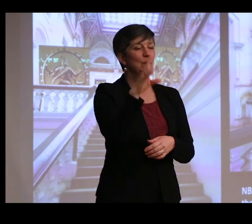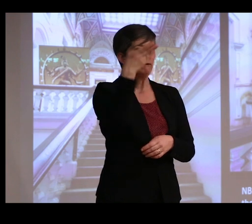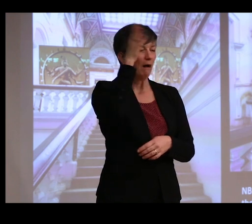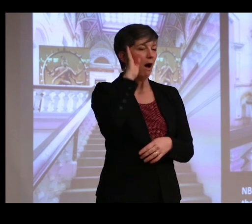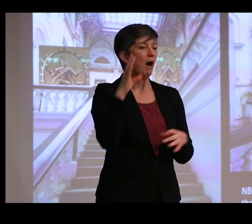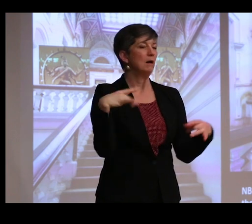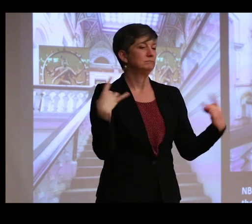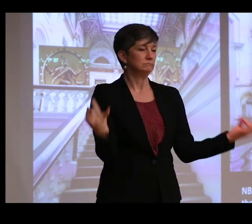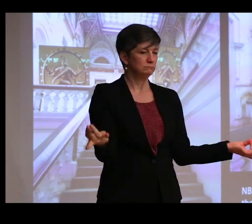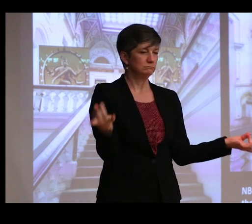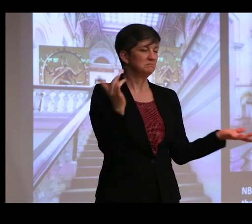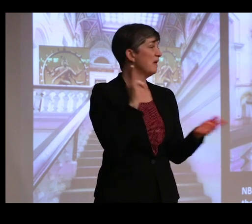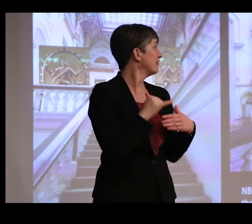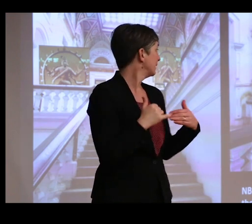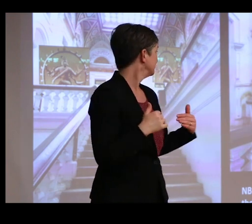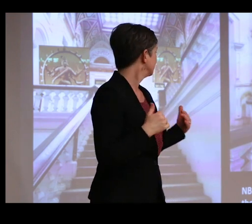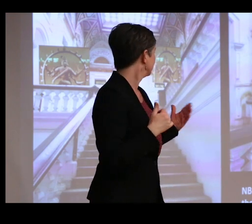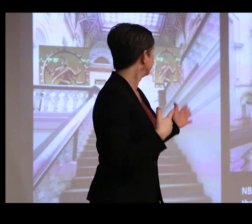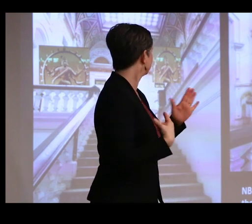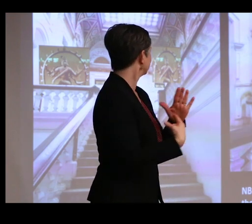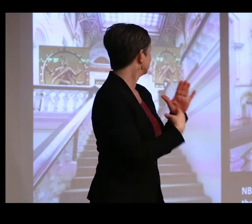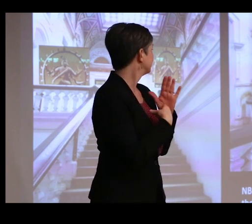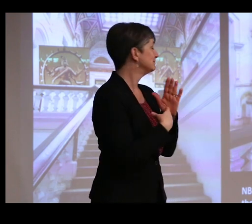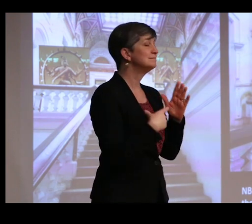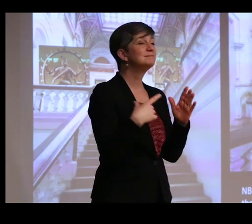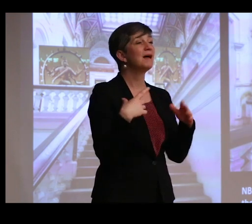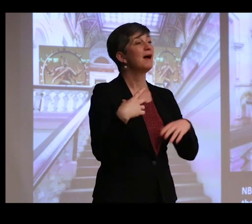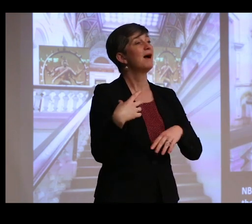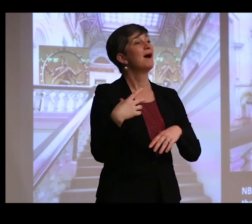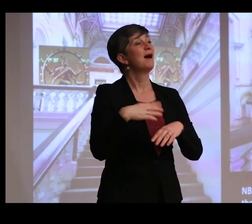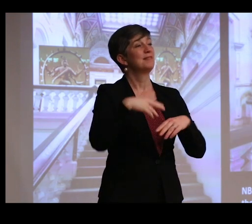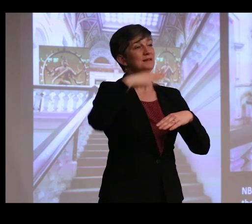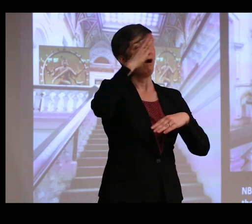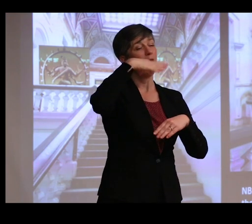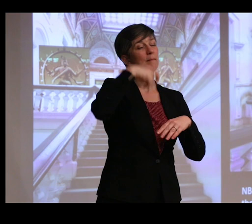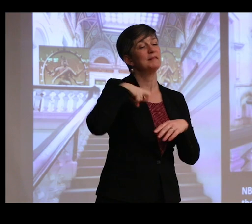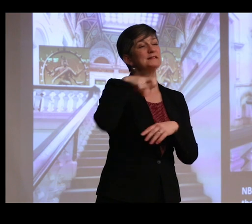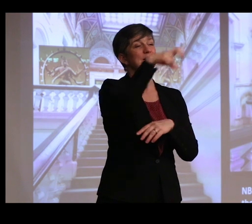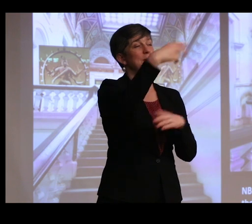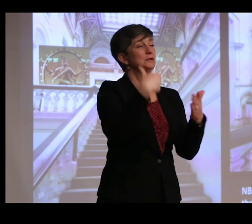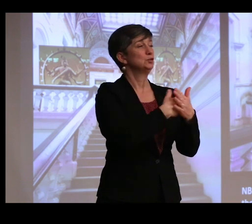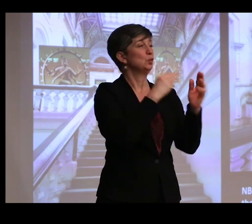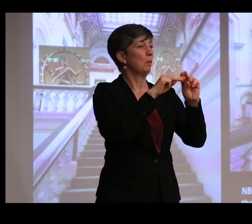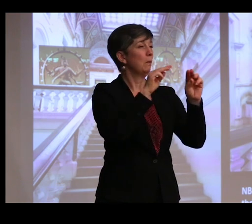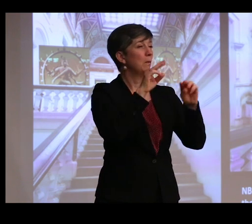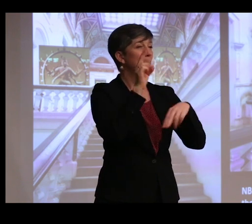on the, quote, "entire landing at the top of the staircase in the new building." And they were reported to have, quote,